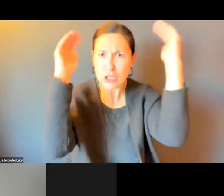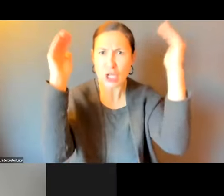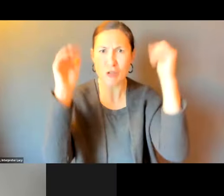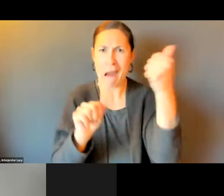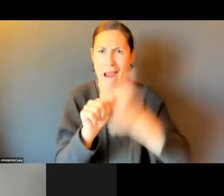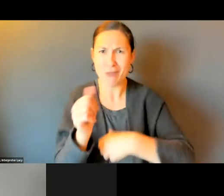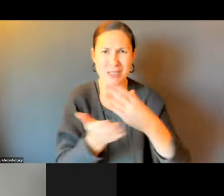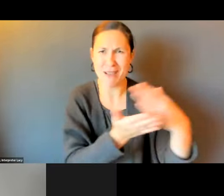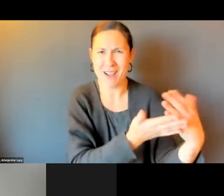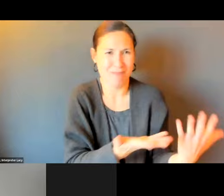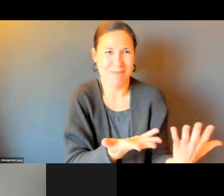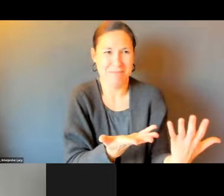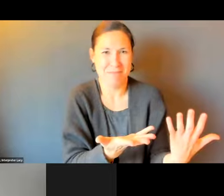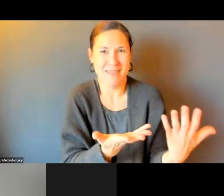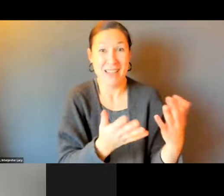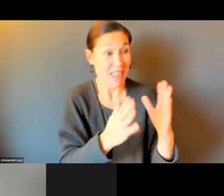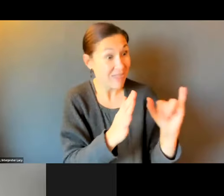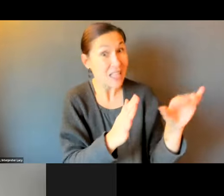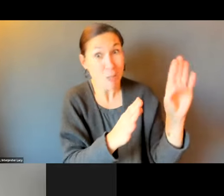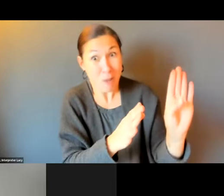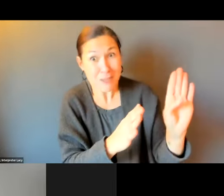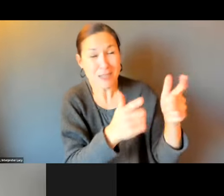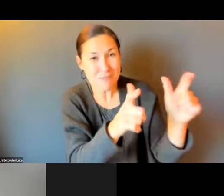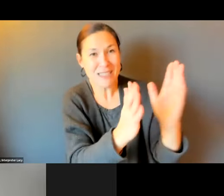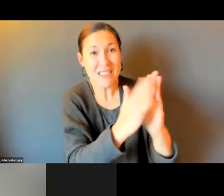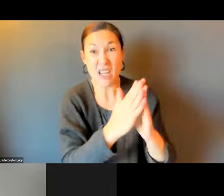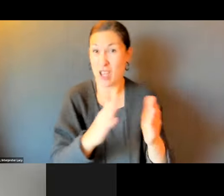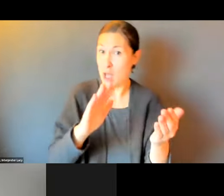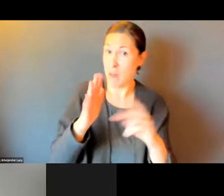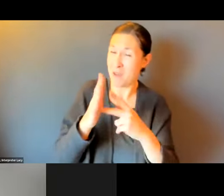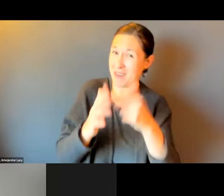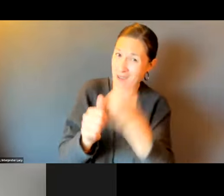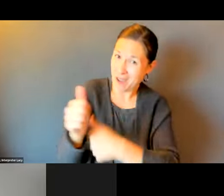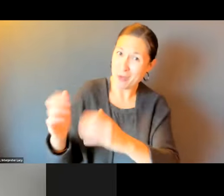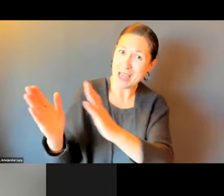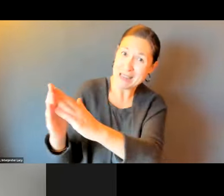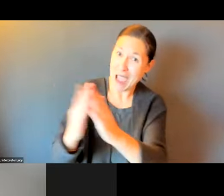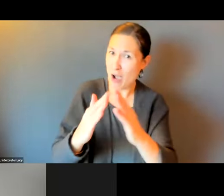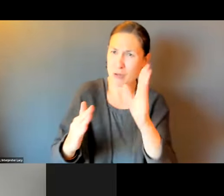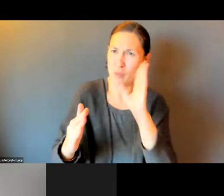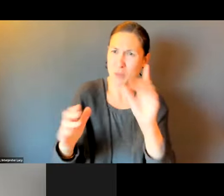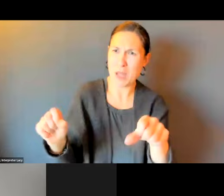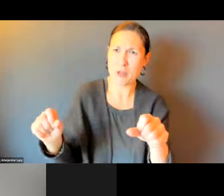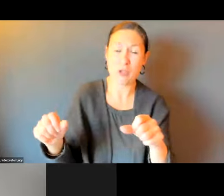THERE ARE NOT BUS SHELTERS EVERYWHERE. IT IS NOT JUST CITIES AND